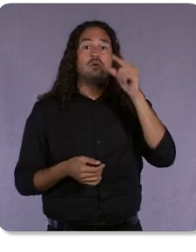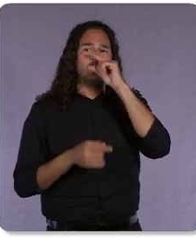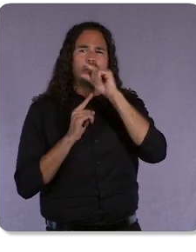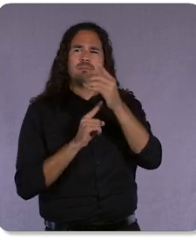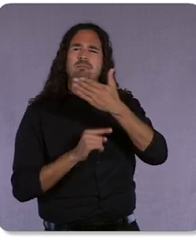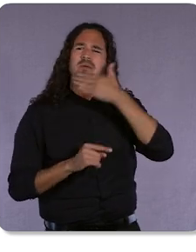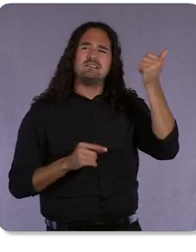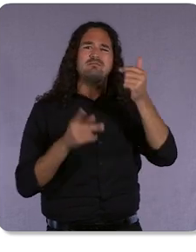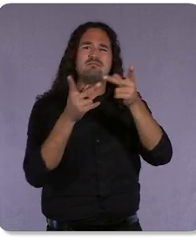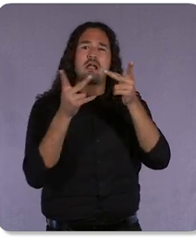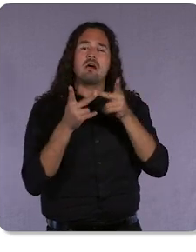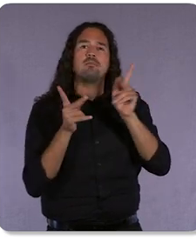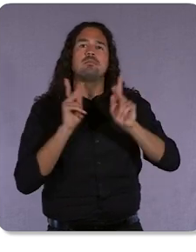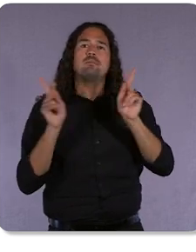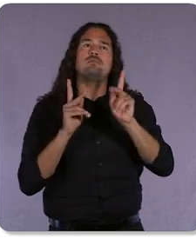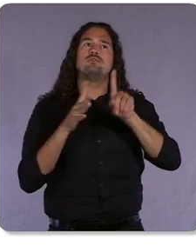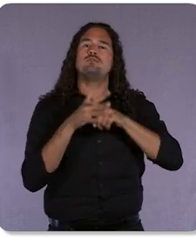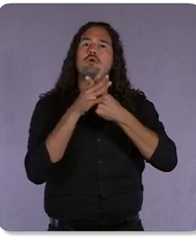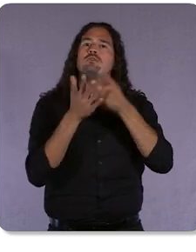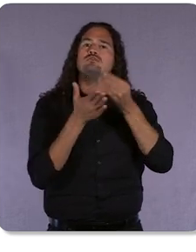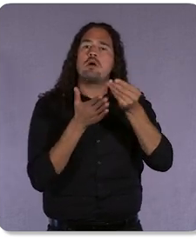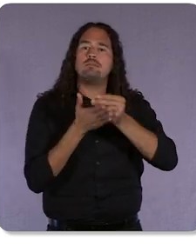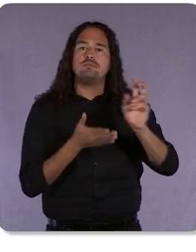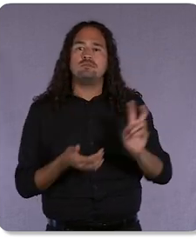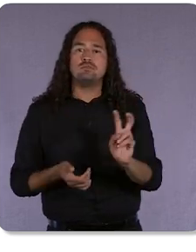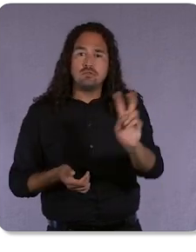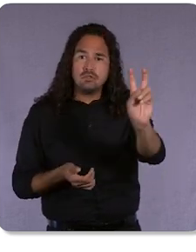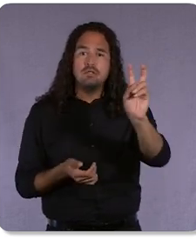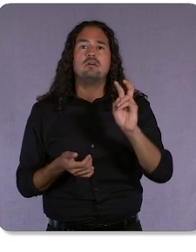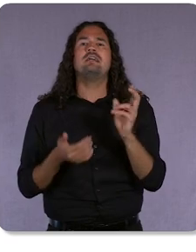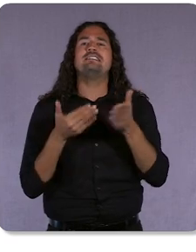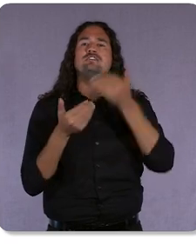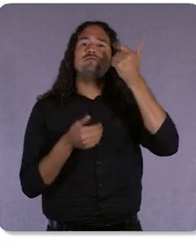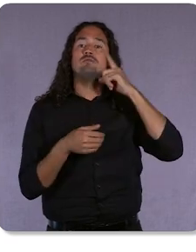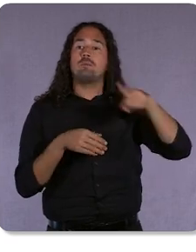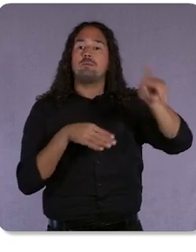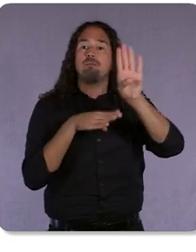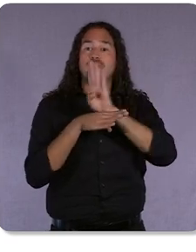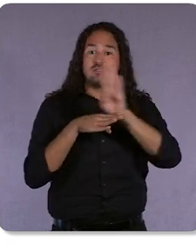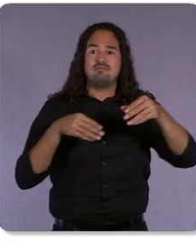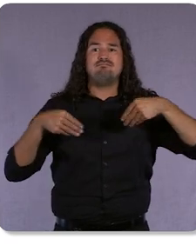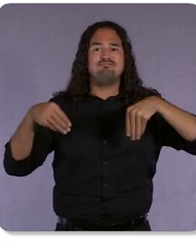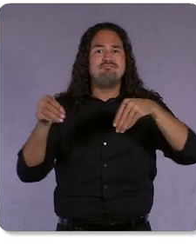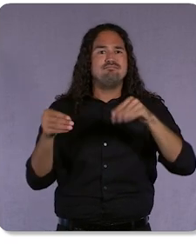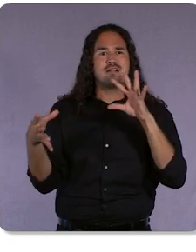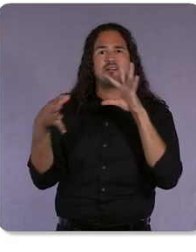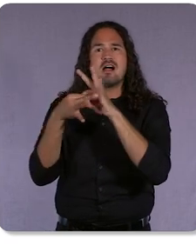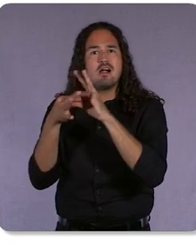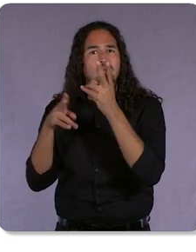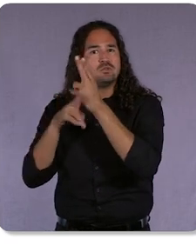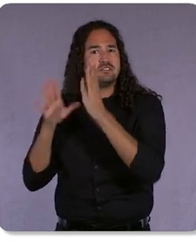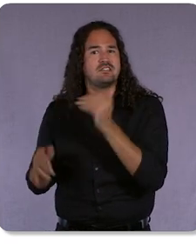And we’re making it easy for merchants to connect with those shoppers every step of the way. I want to hand it over to Bill Ready to tell you all about it. Bill?